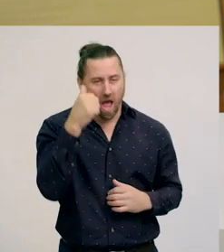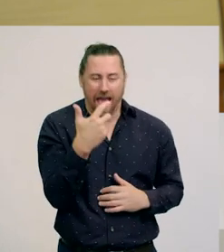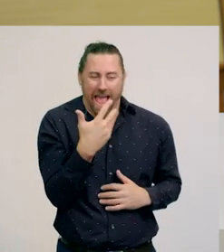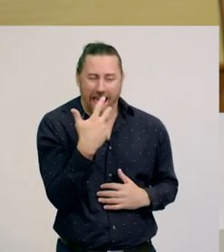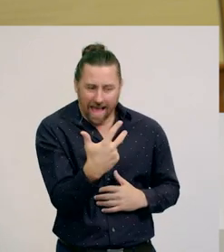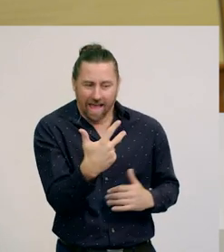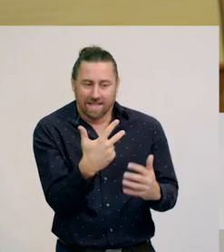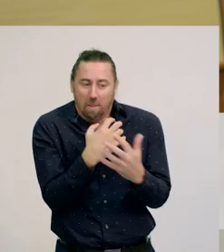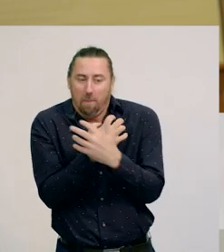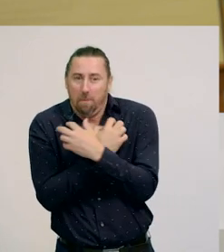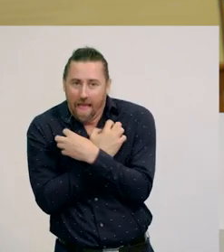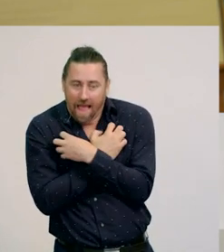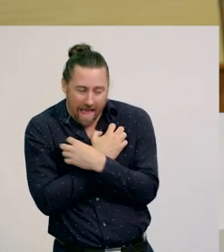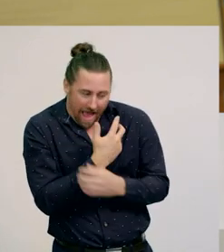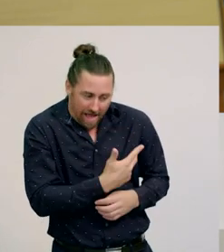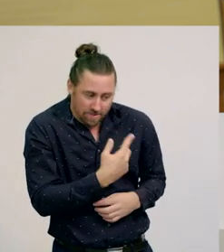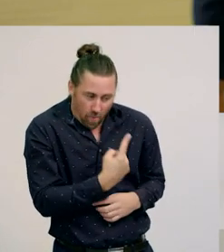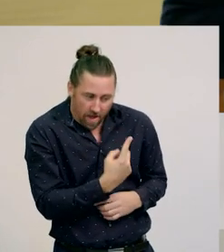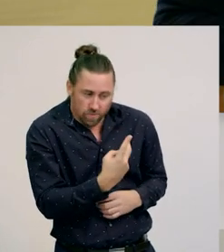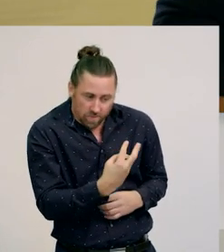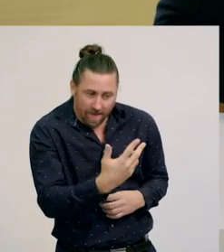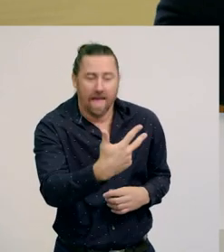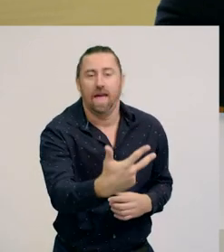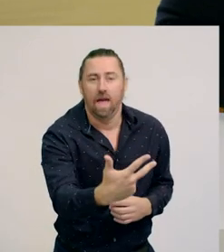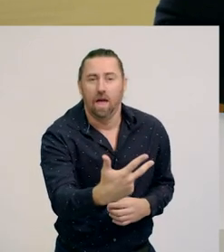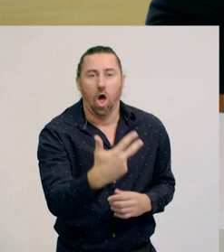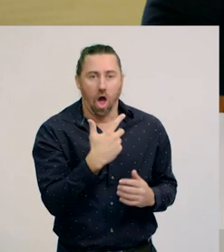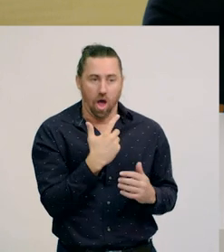We make sure to only count each teddy bear once.